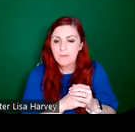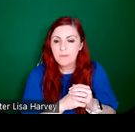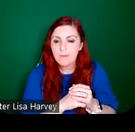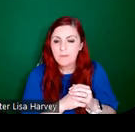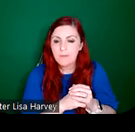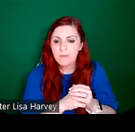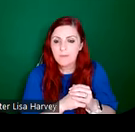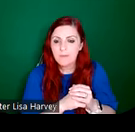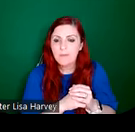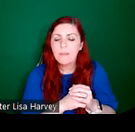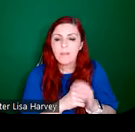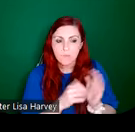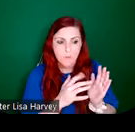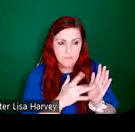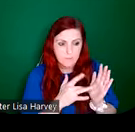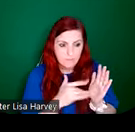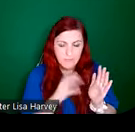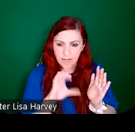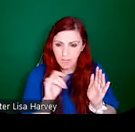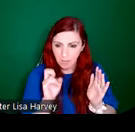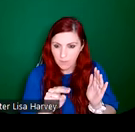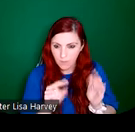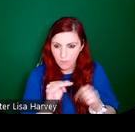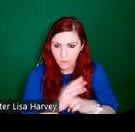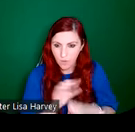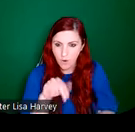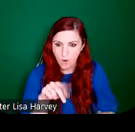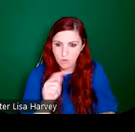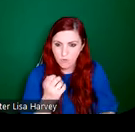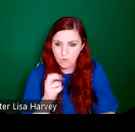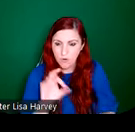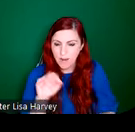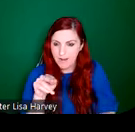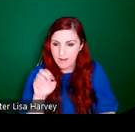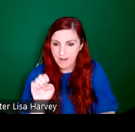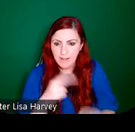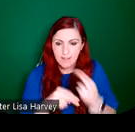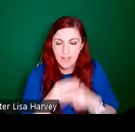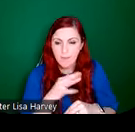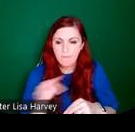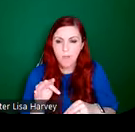An Túr Ghloine, and it came from Loughrea Cathedral, for Loughrea Baptistry. So